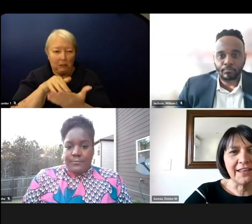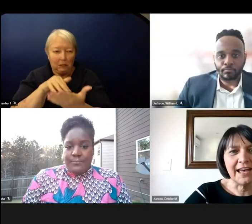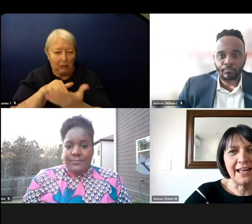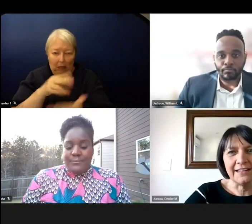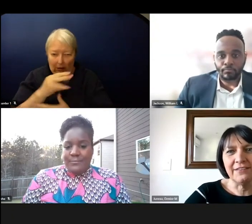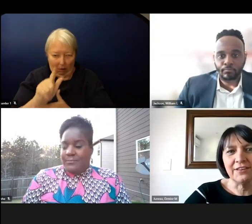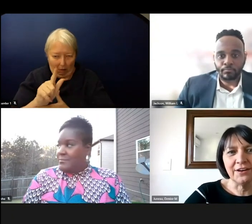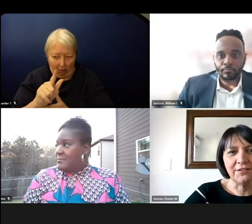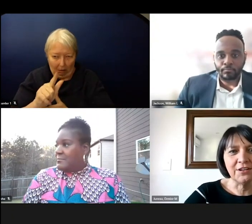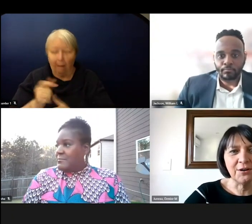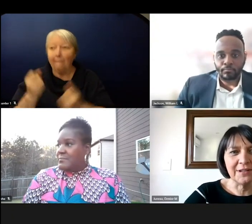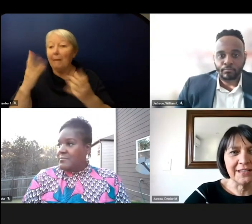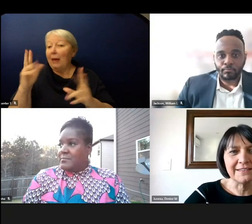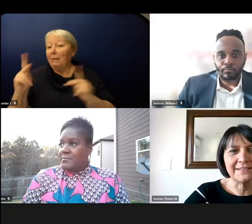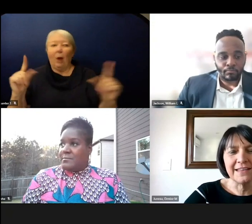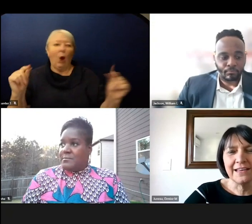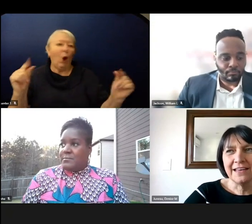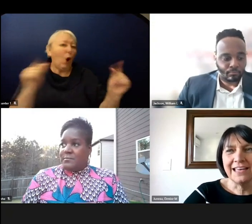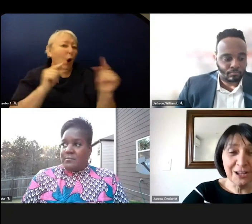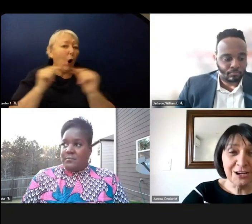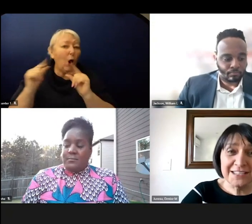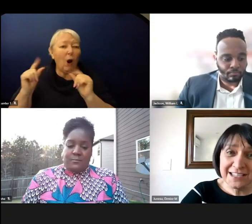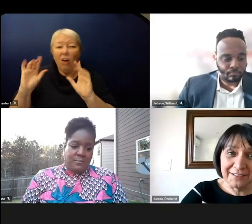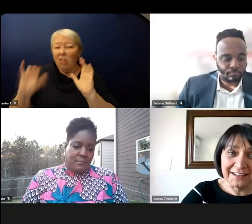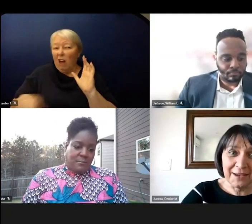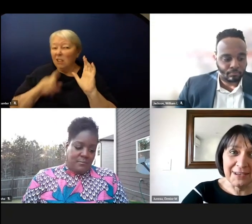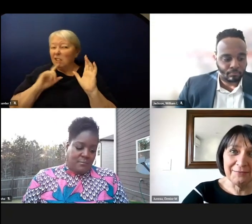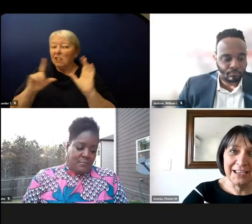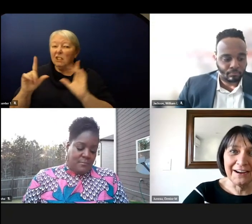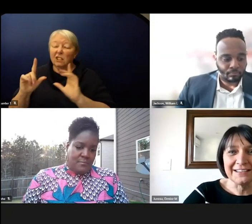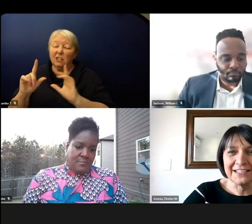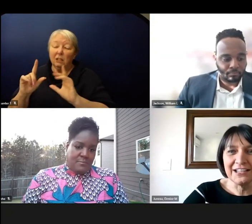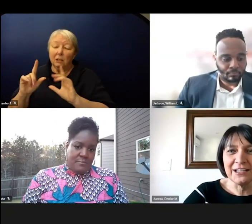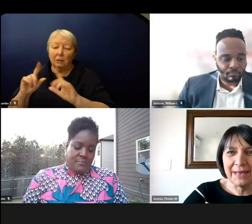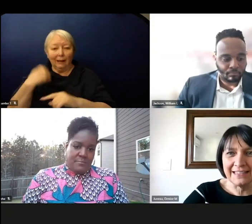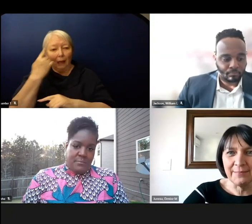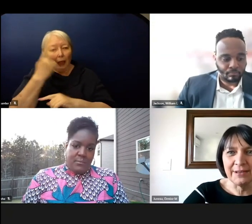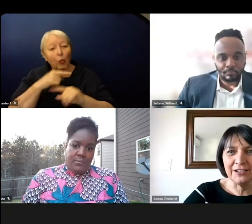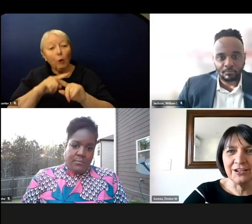And even though you know it is it looks different. I mean we are in still in pandemic learning.